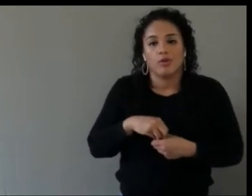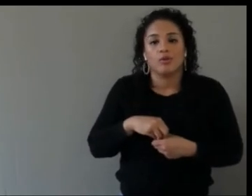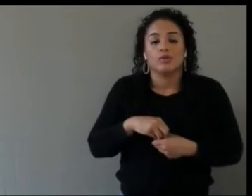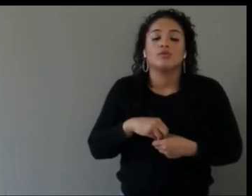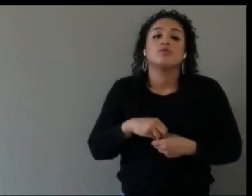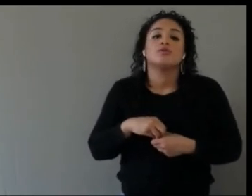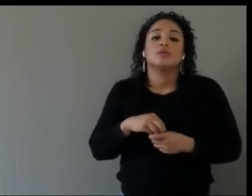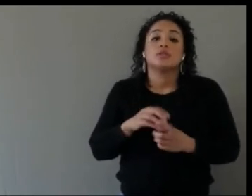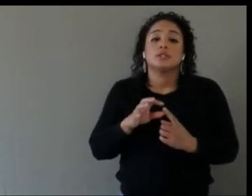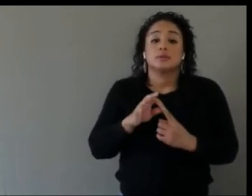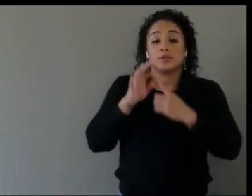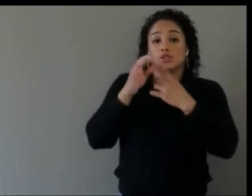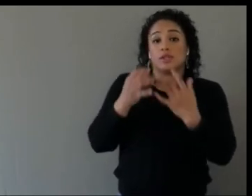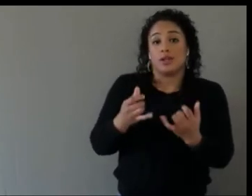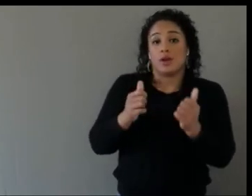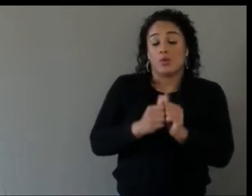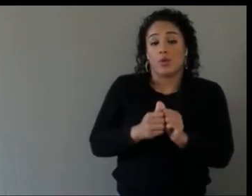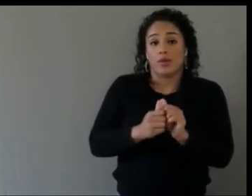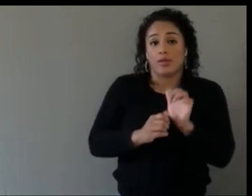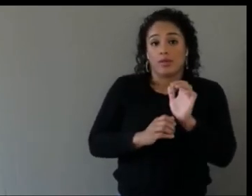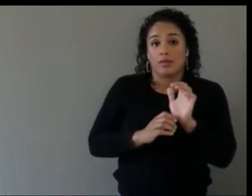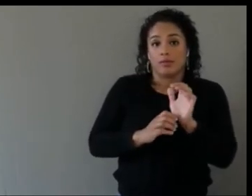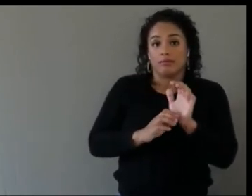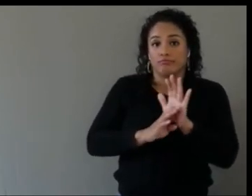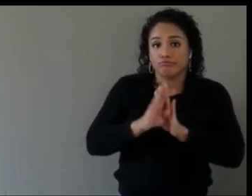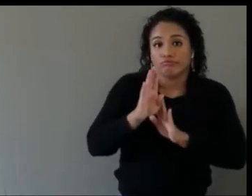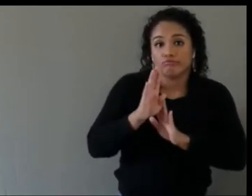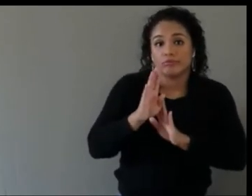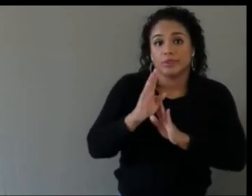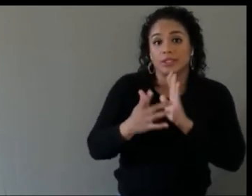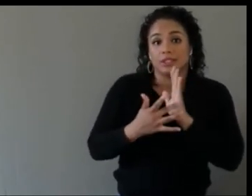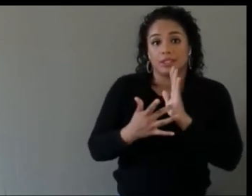design often starts at the center of the experience and takes a little while to work towards the